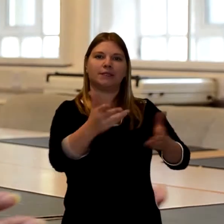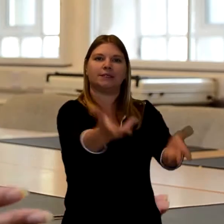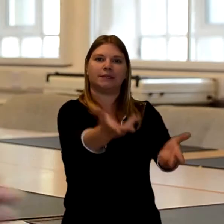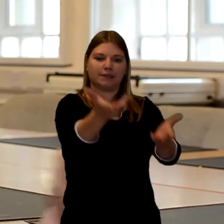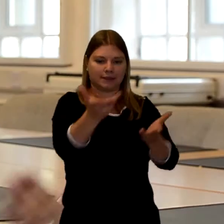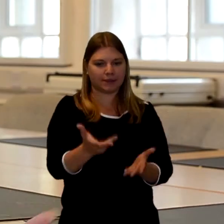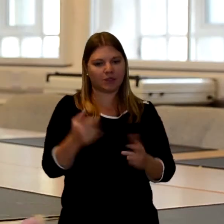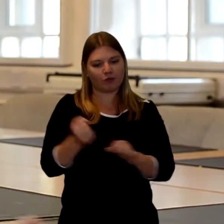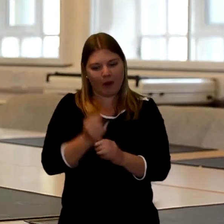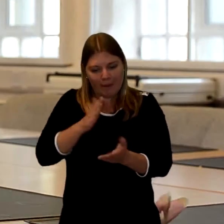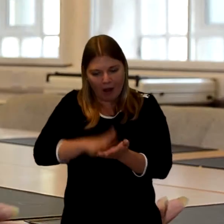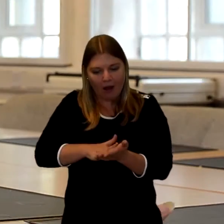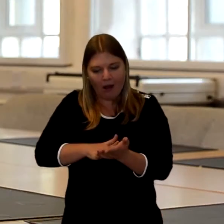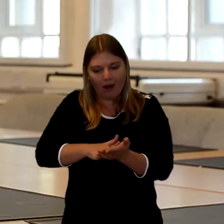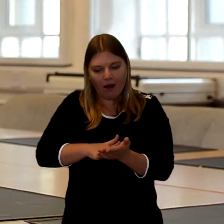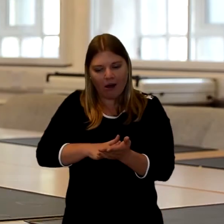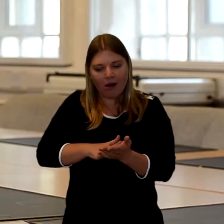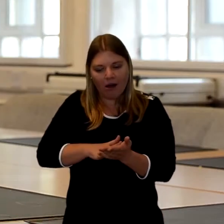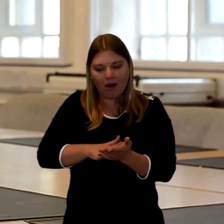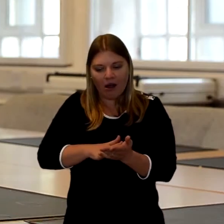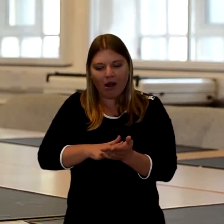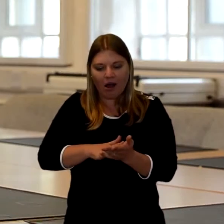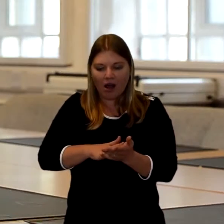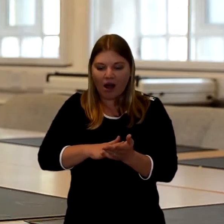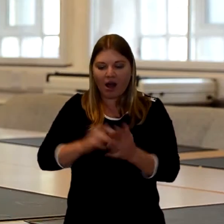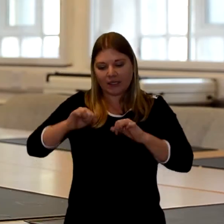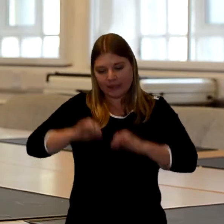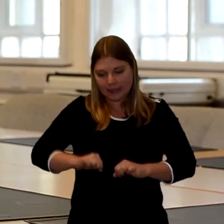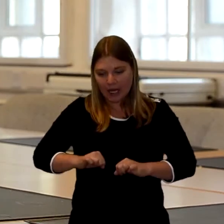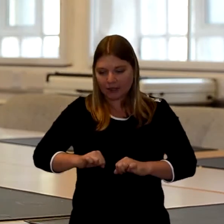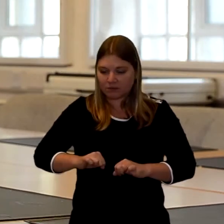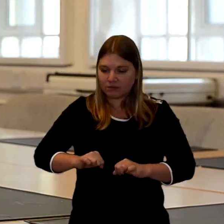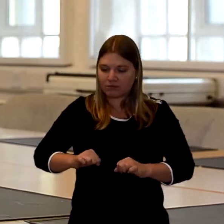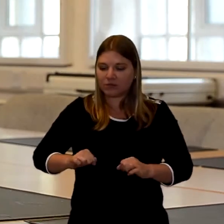all the children and the great grandchildren were around her and we weren't allowed to cry